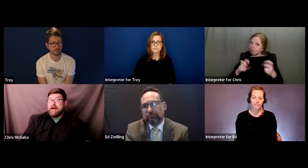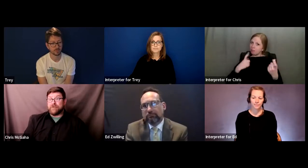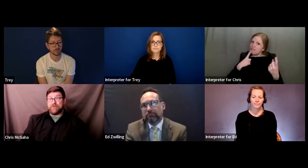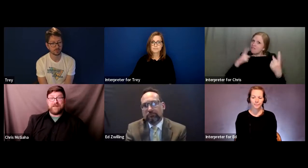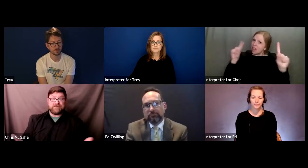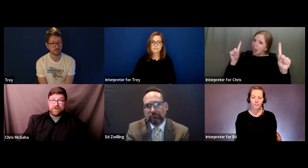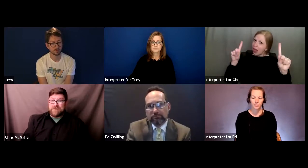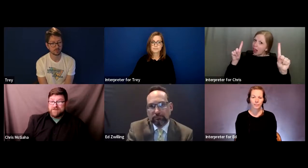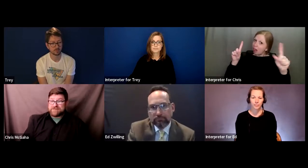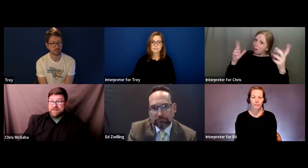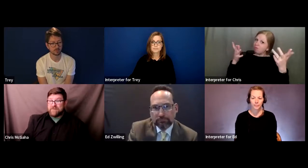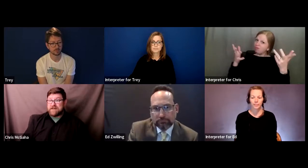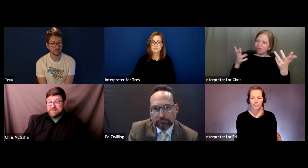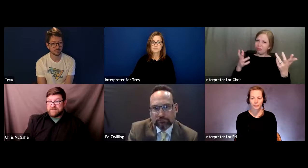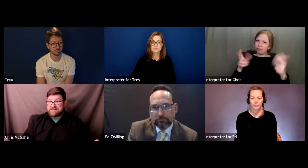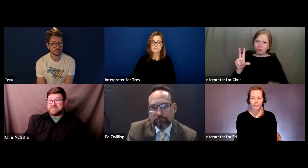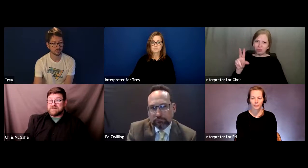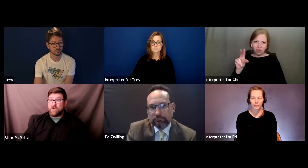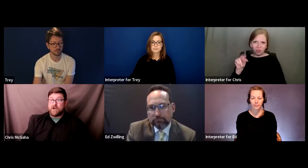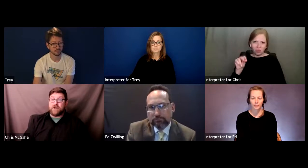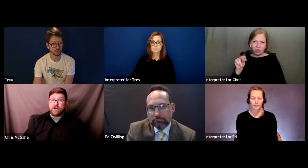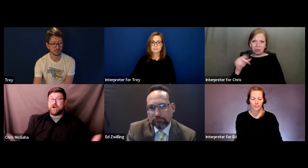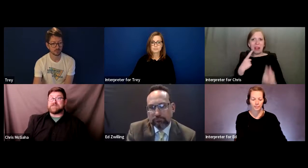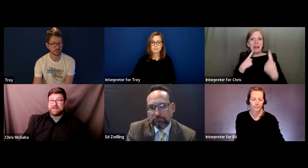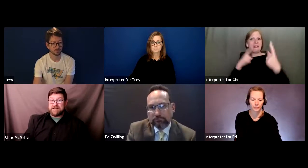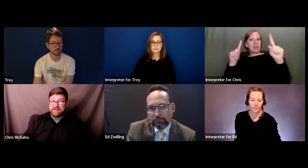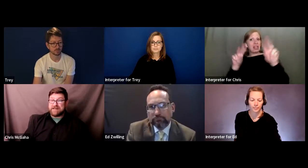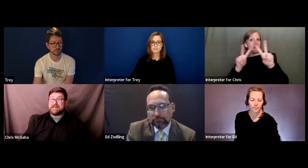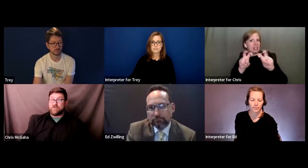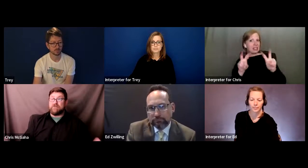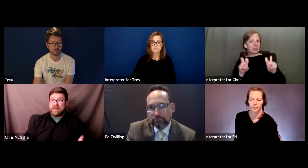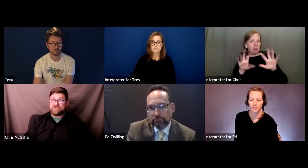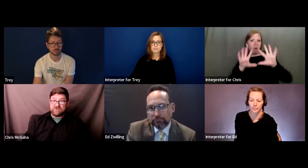I don't think there is effective assessments going on across the nation in K-12 mainstream